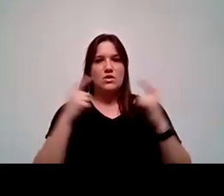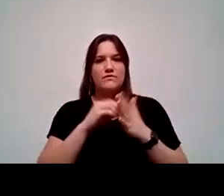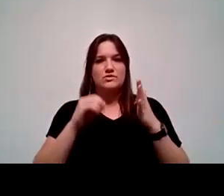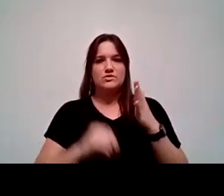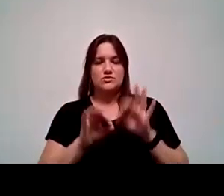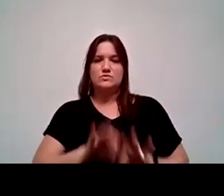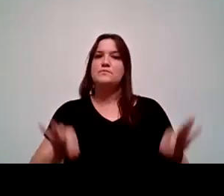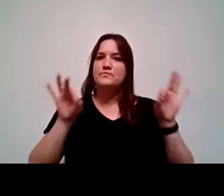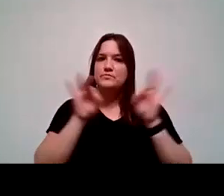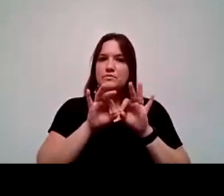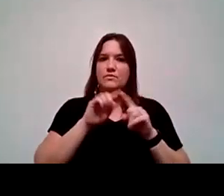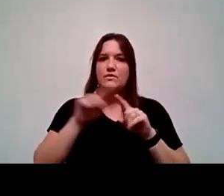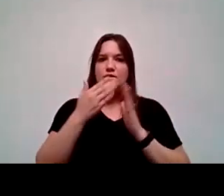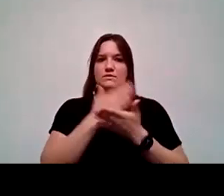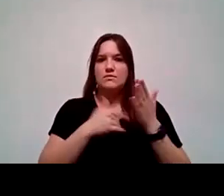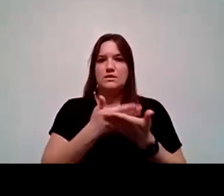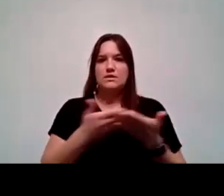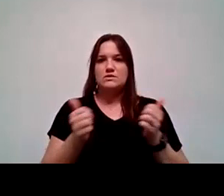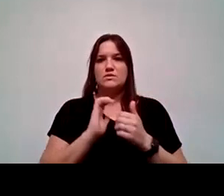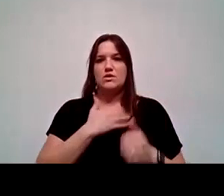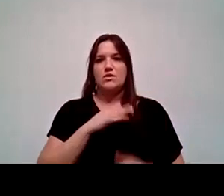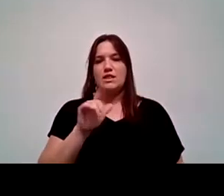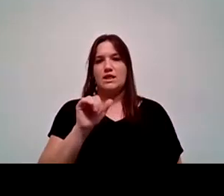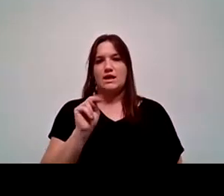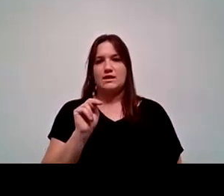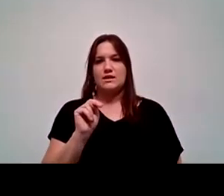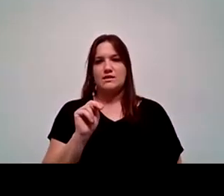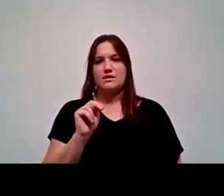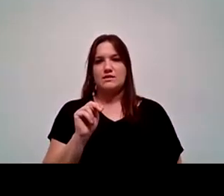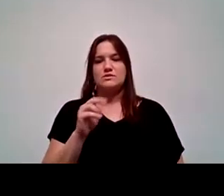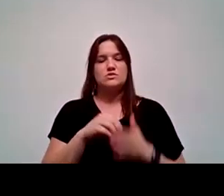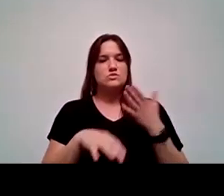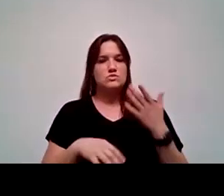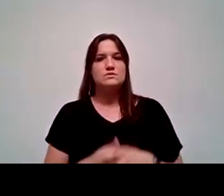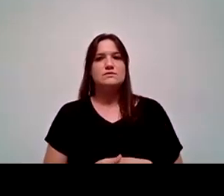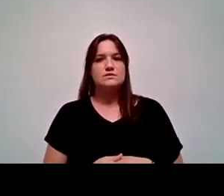But just highlighting some of the things with our Latinx, Hispanic identified students